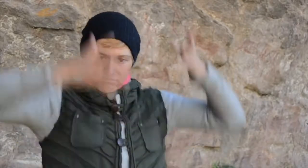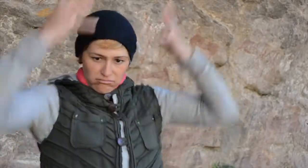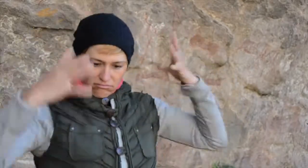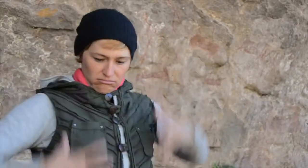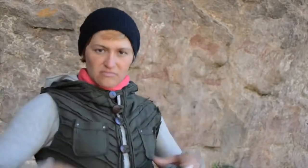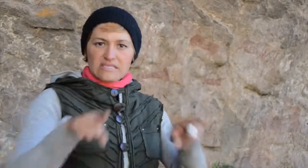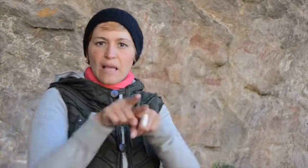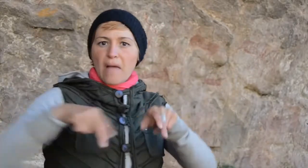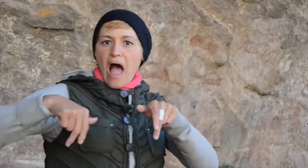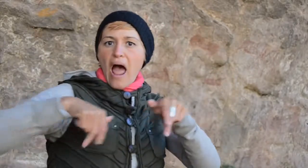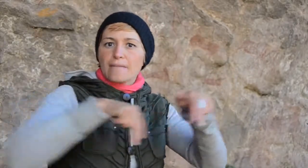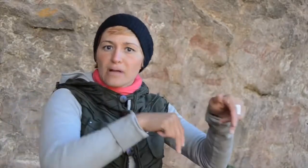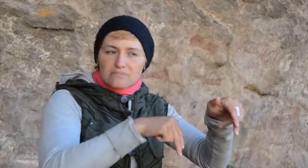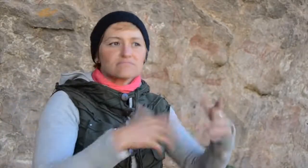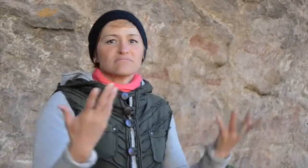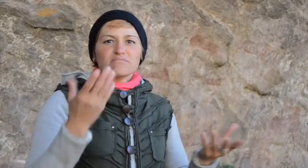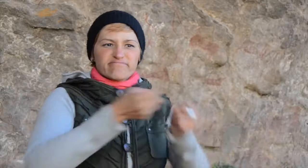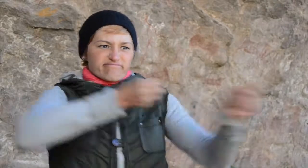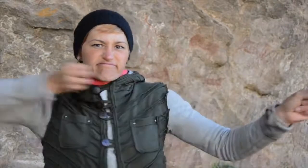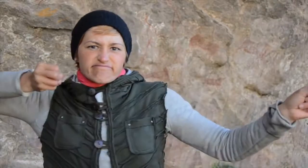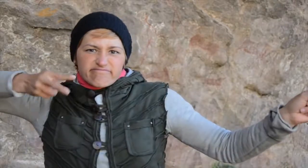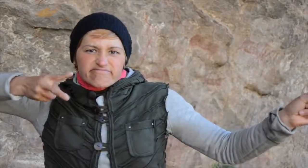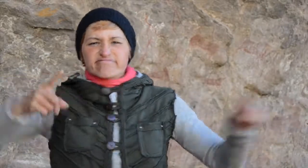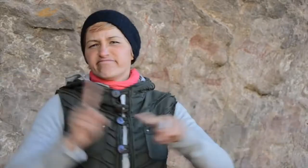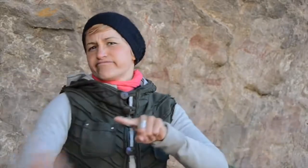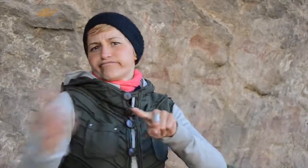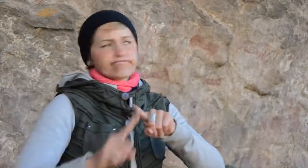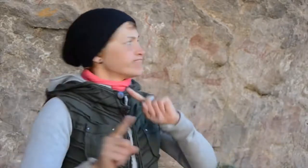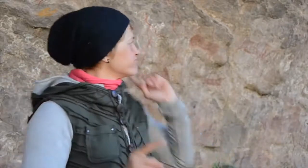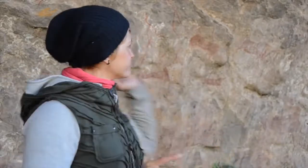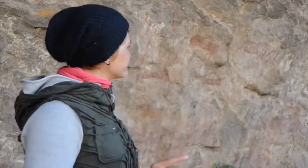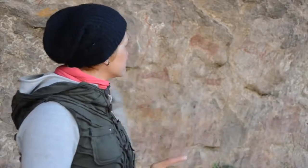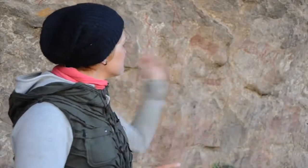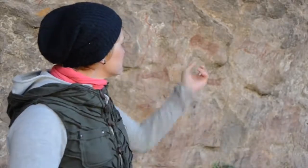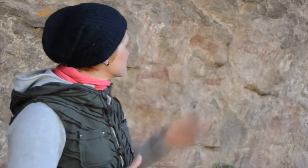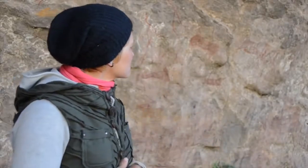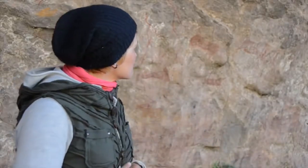people dress like animals and hunt them. Many different stories are told through the art.